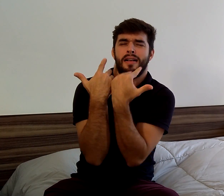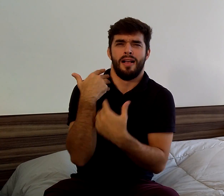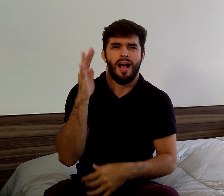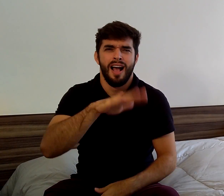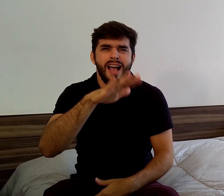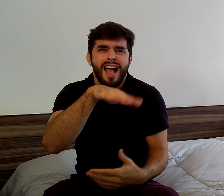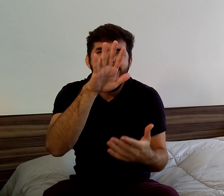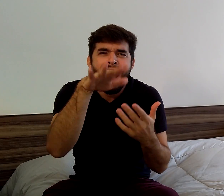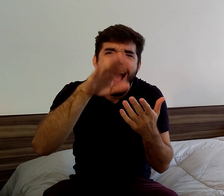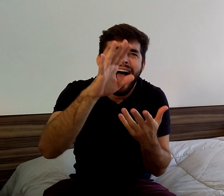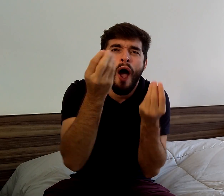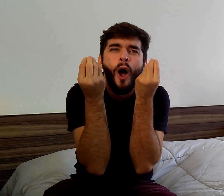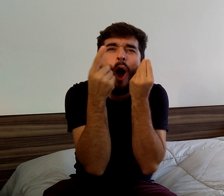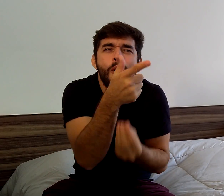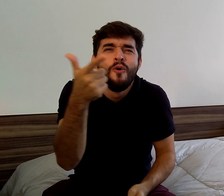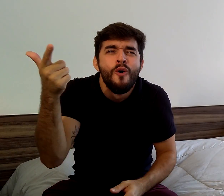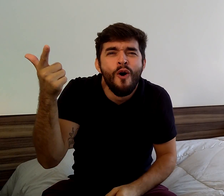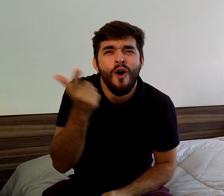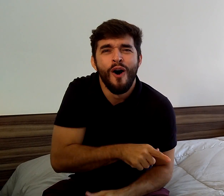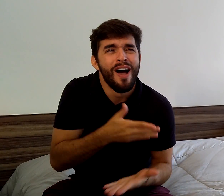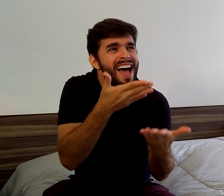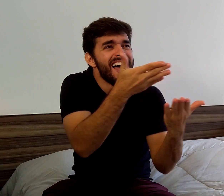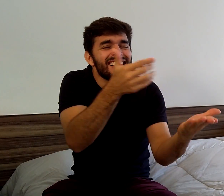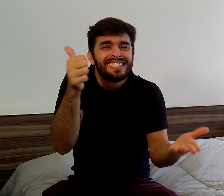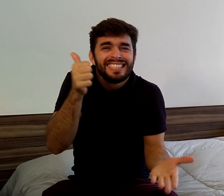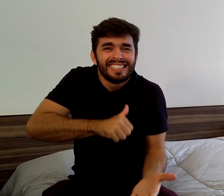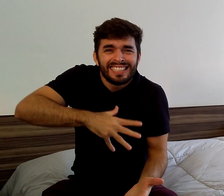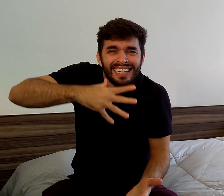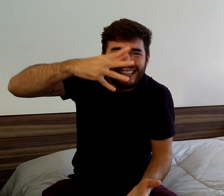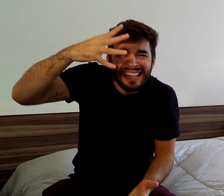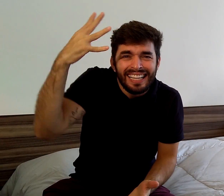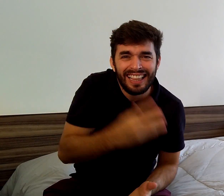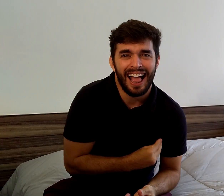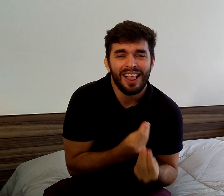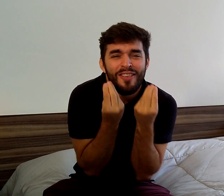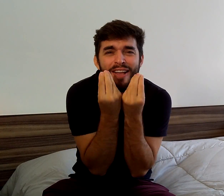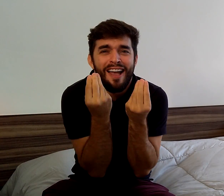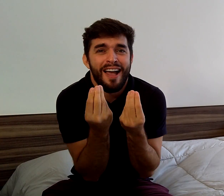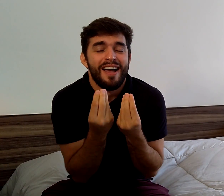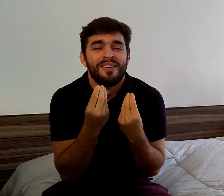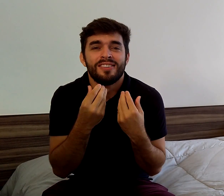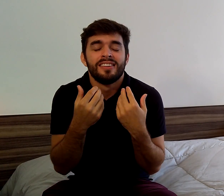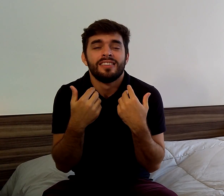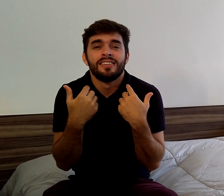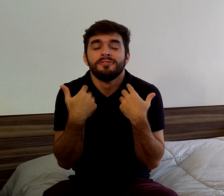wondering what I had done to kiss a girl like that?